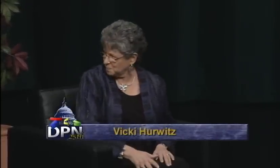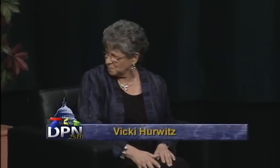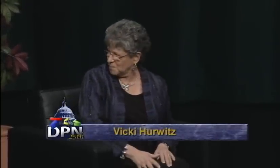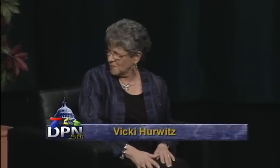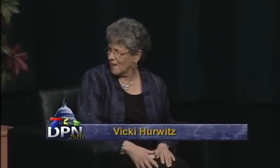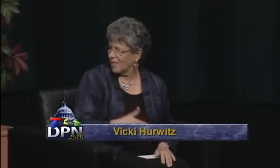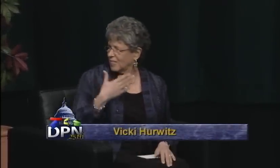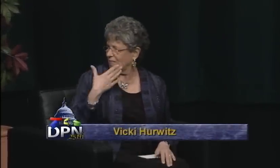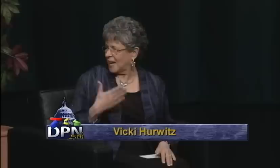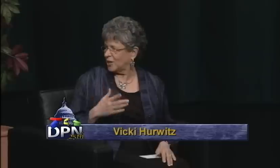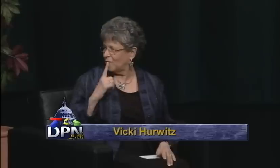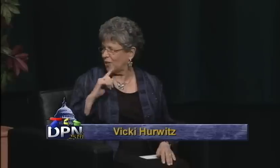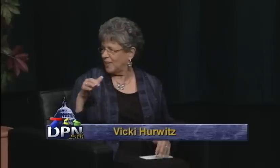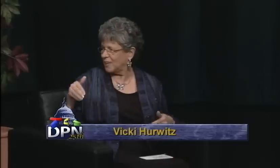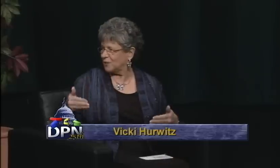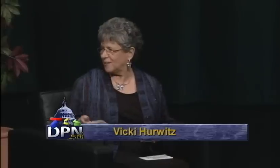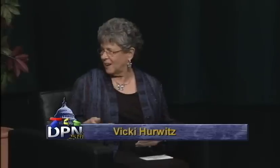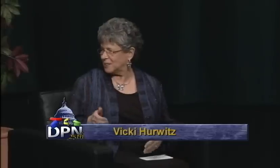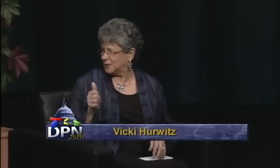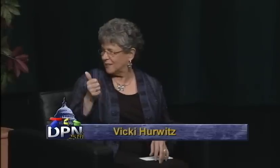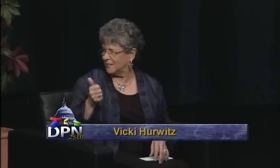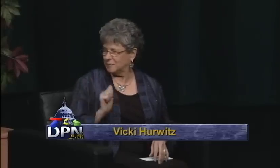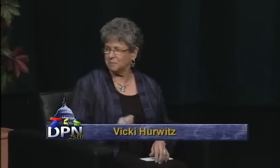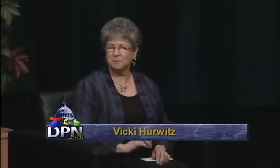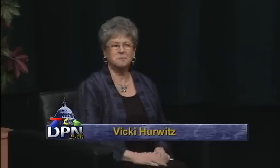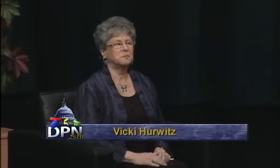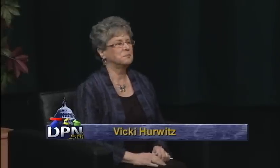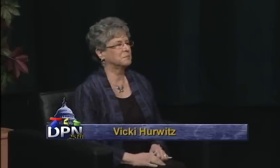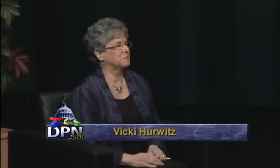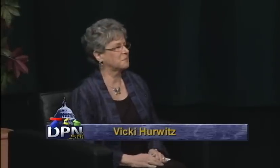and has served as executive director and later president